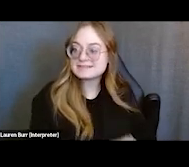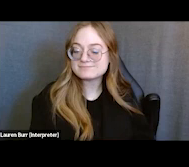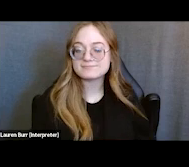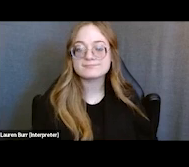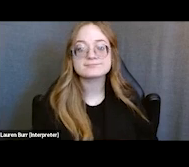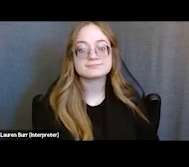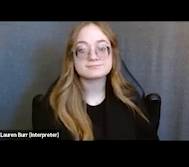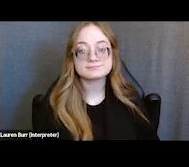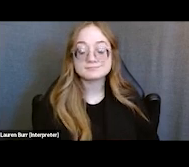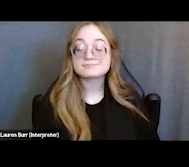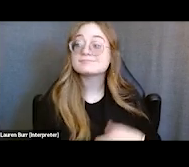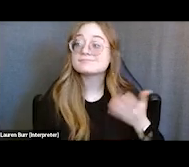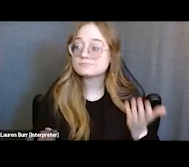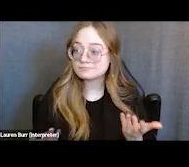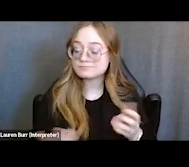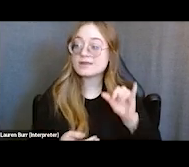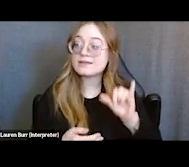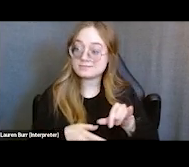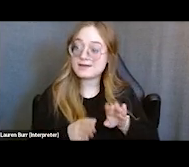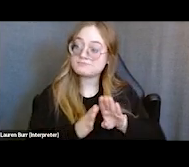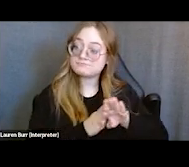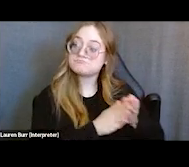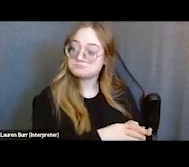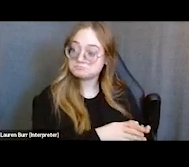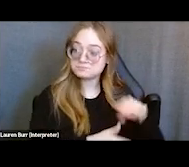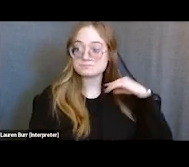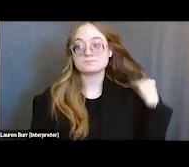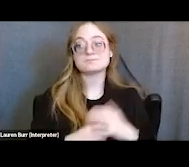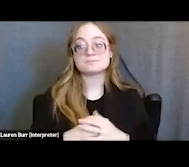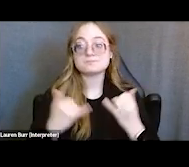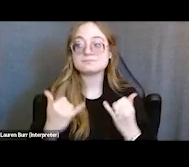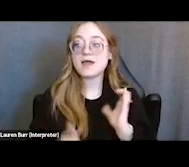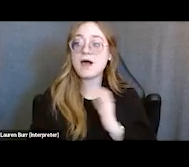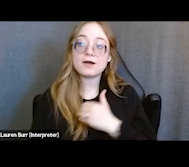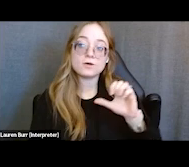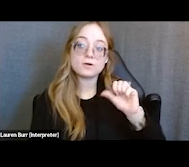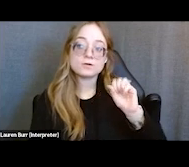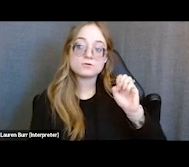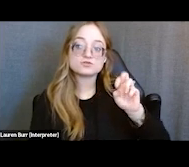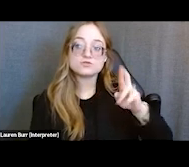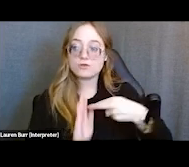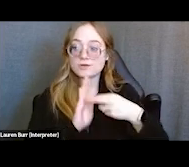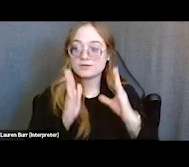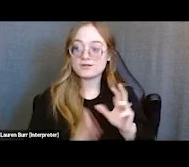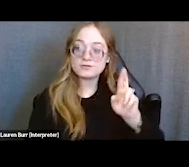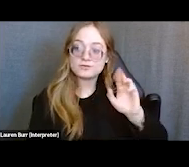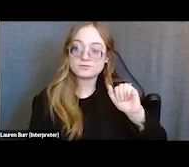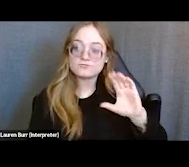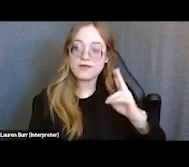So with that being said, I'm gonna have our SOAR beneficiary Rachel talk a little bit about her process.